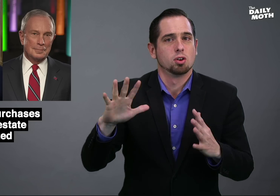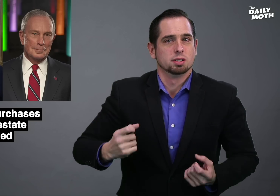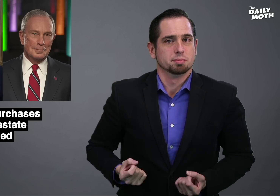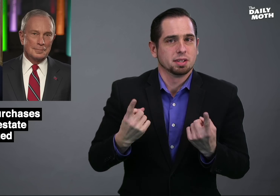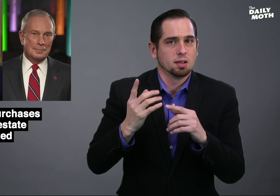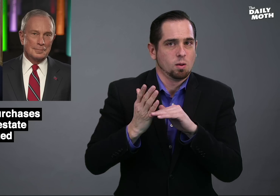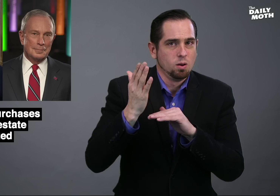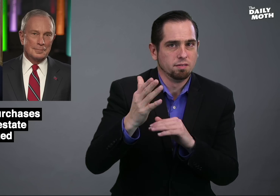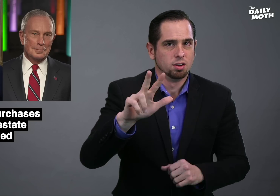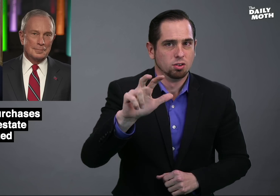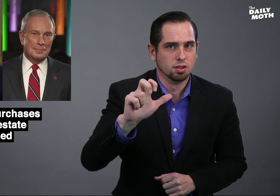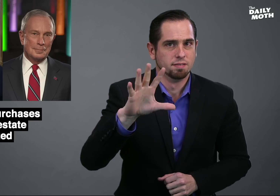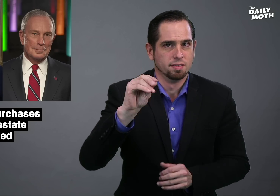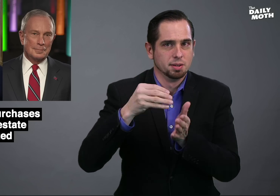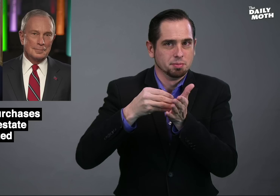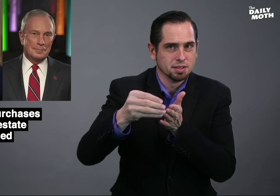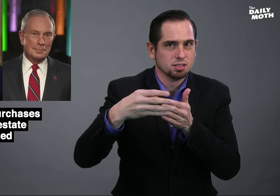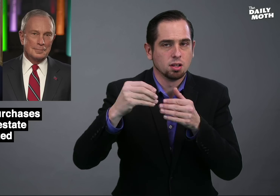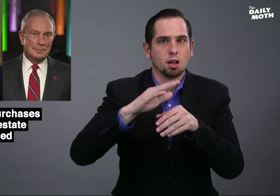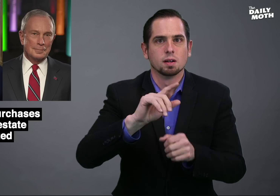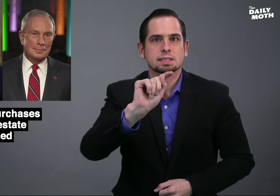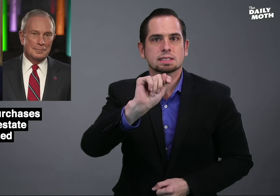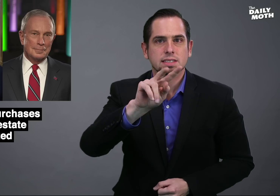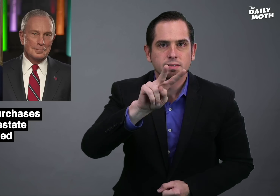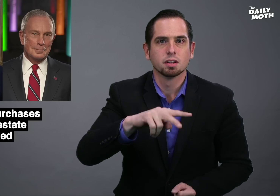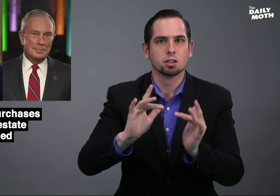He has spent over $350 million on TV,